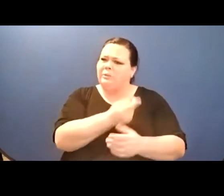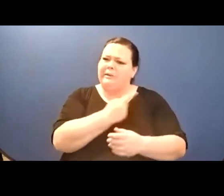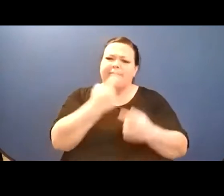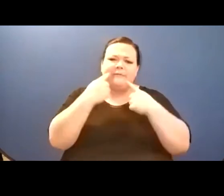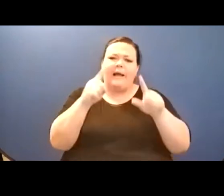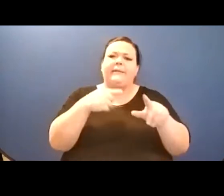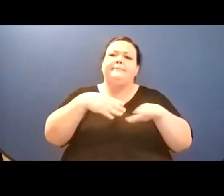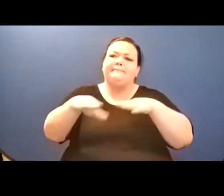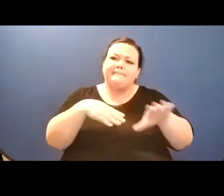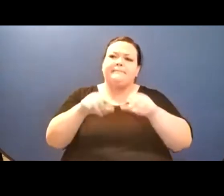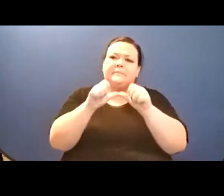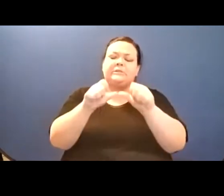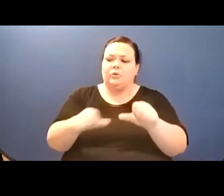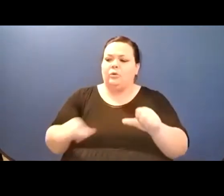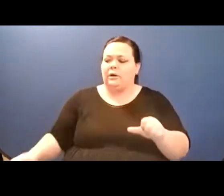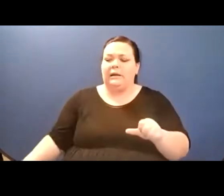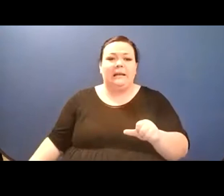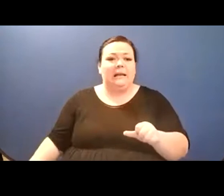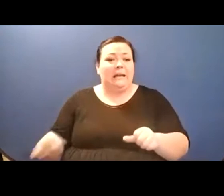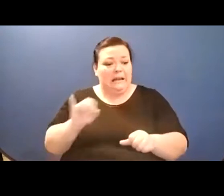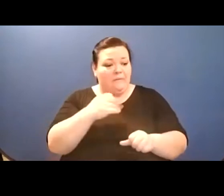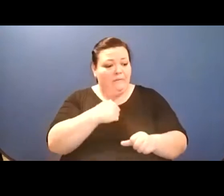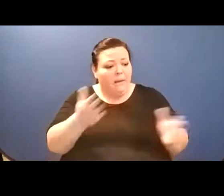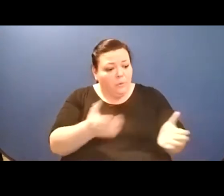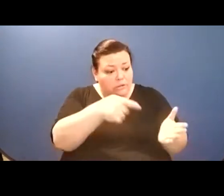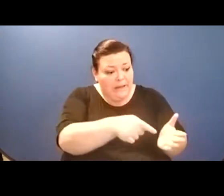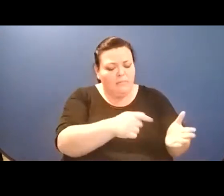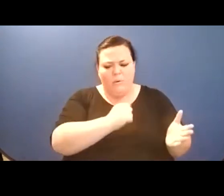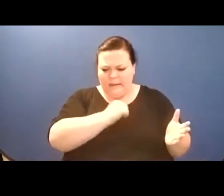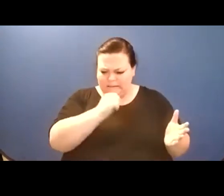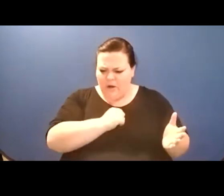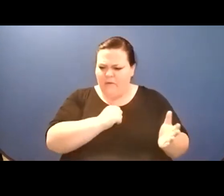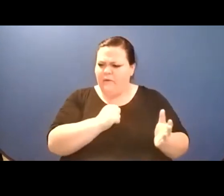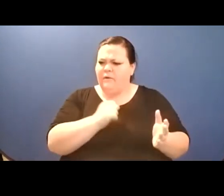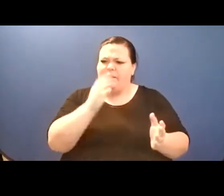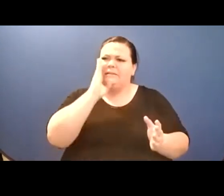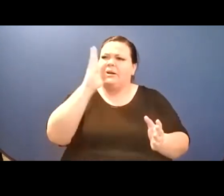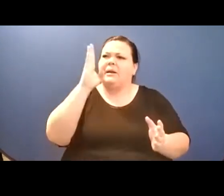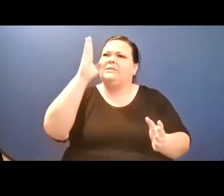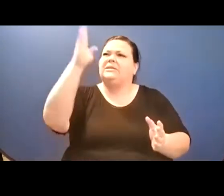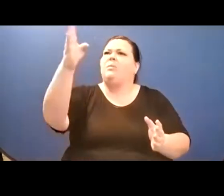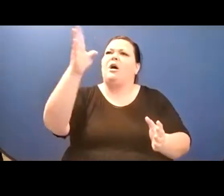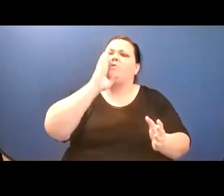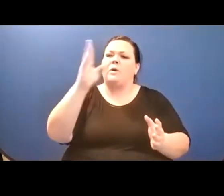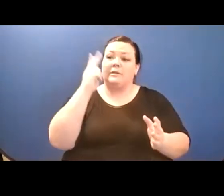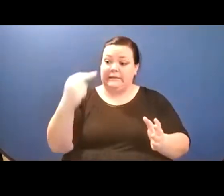You gotta love a dog poem, um, our next poet is Shannon Mcgill, and I wanna invite everybody